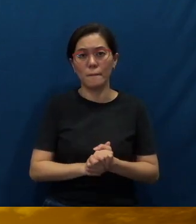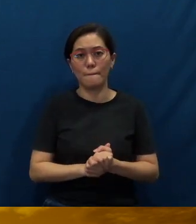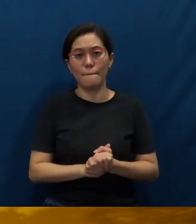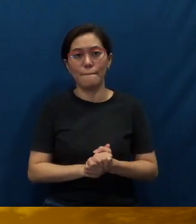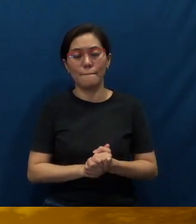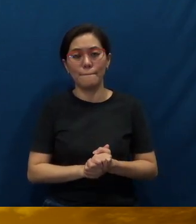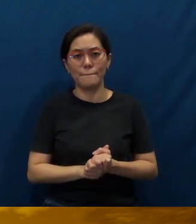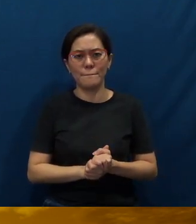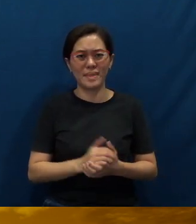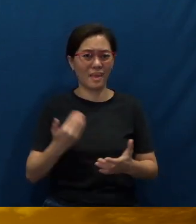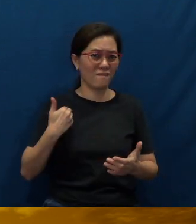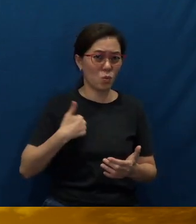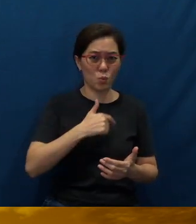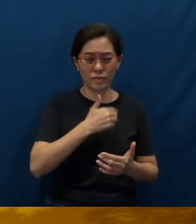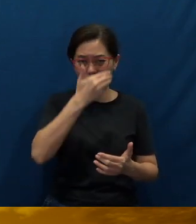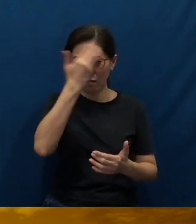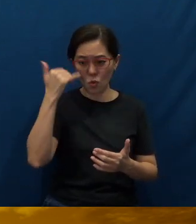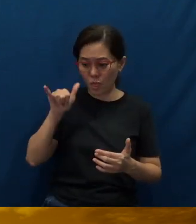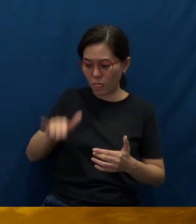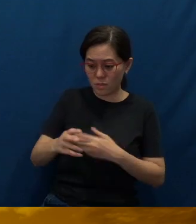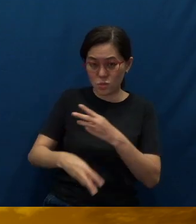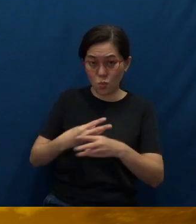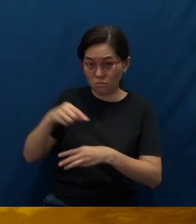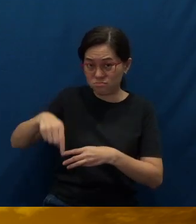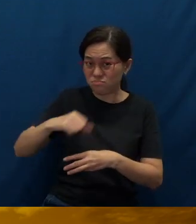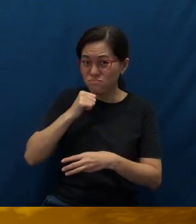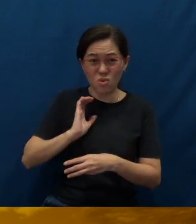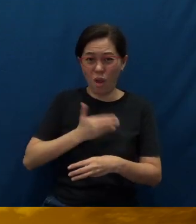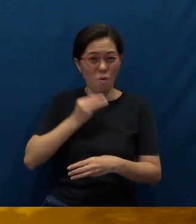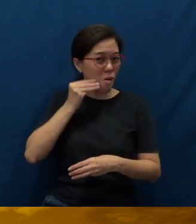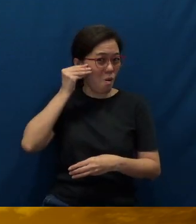Have we forgotten that this world is not our home?